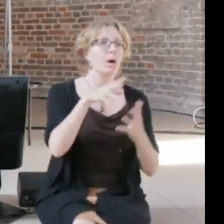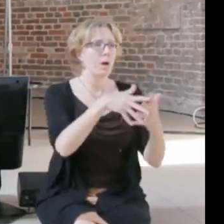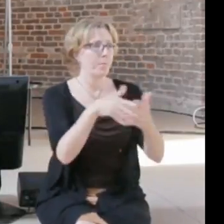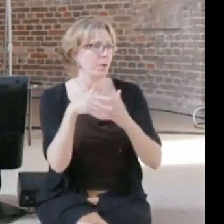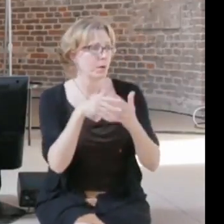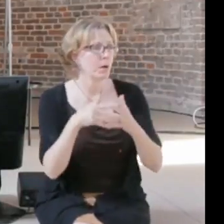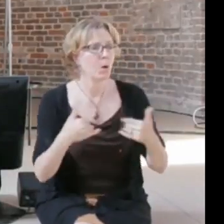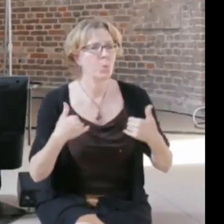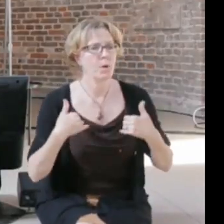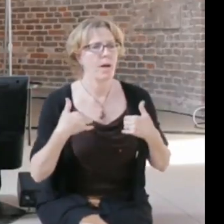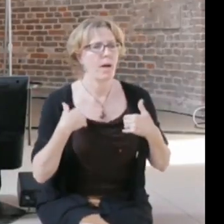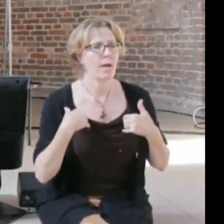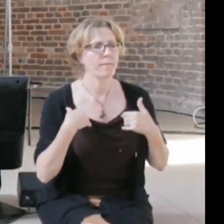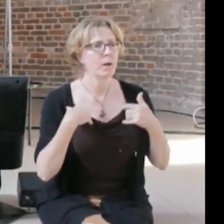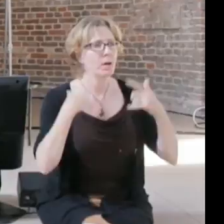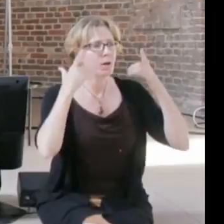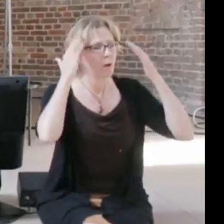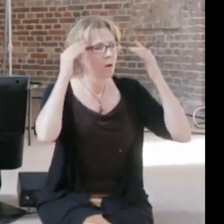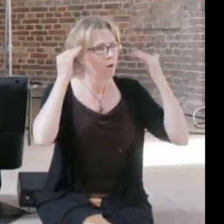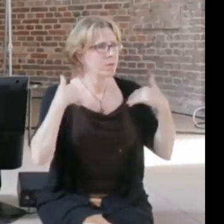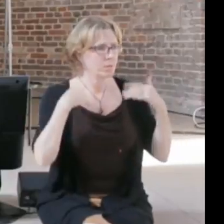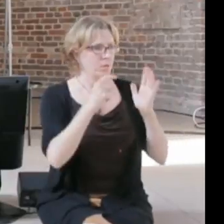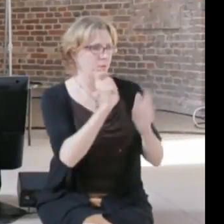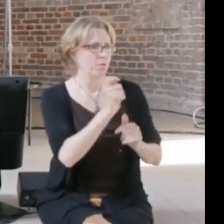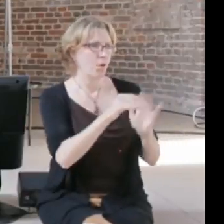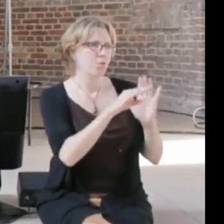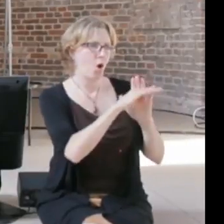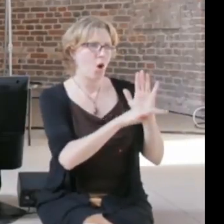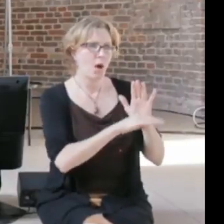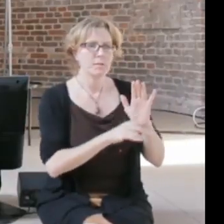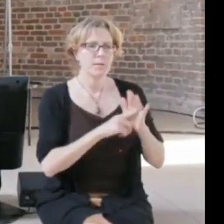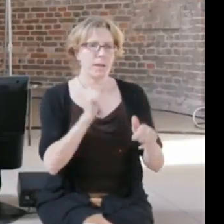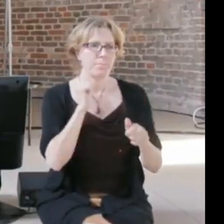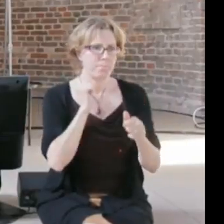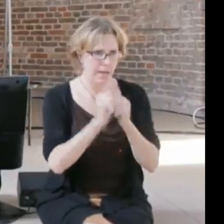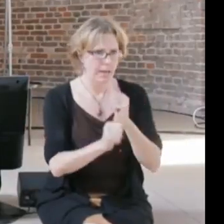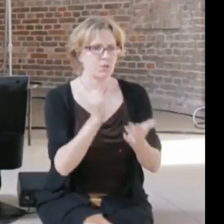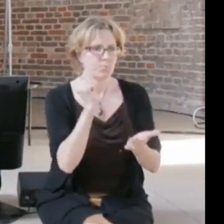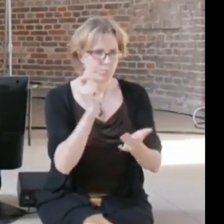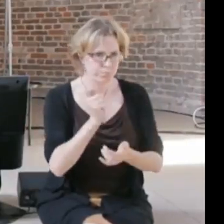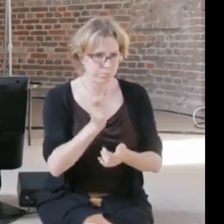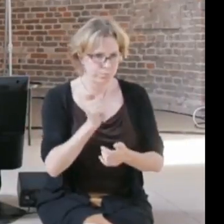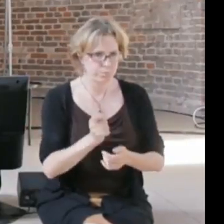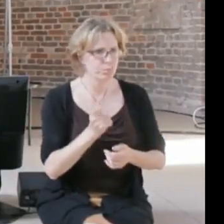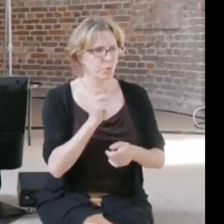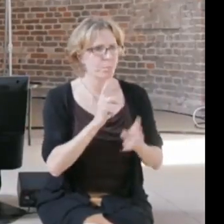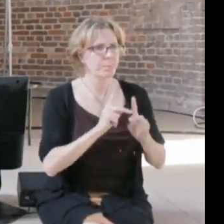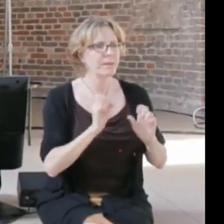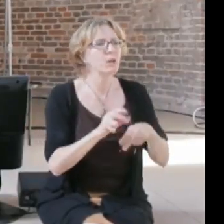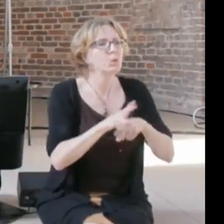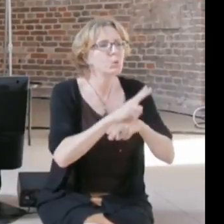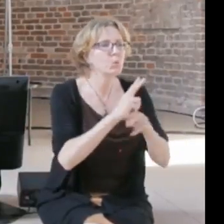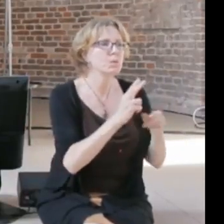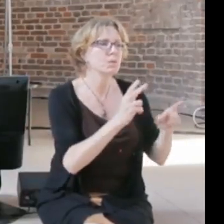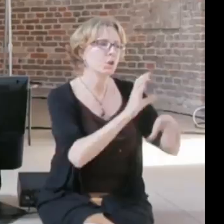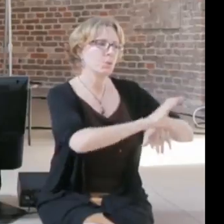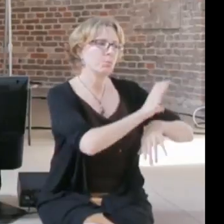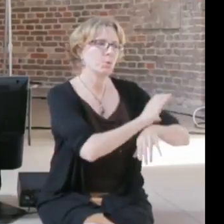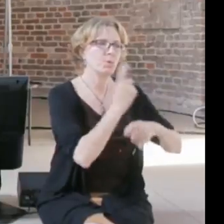algorithms to be used to support judges, but the companies that are selling them at police